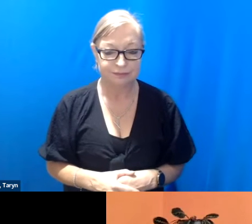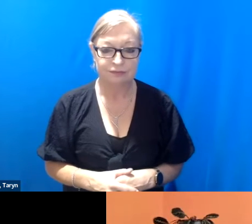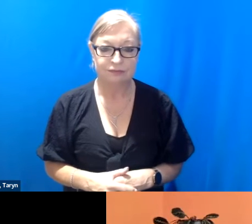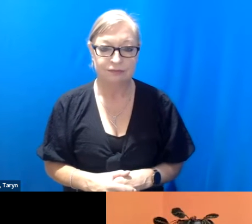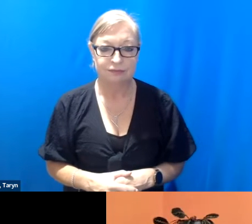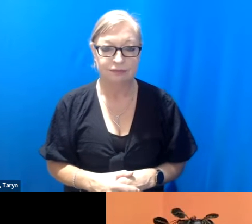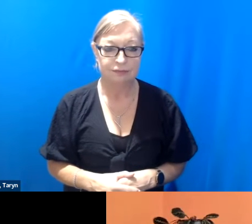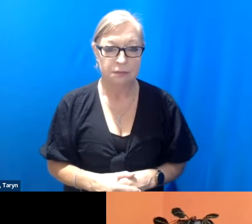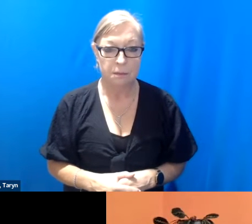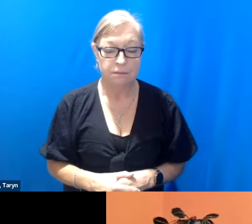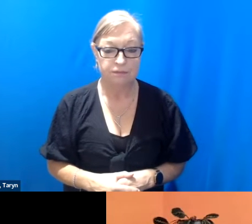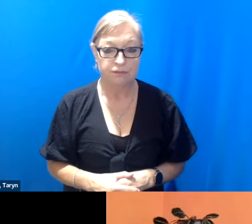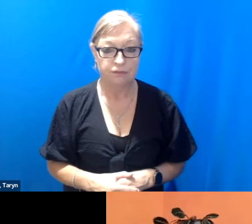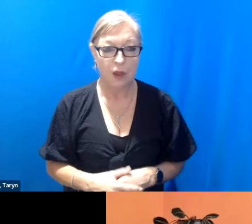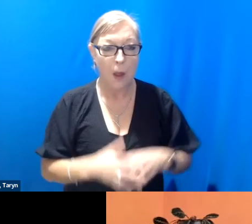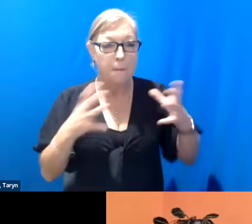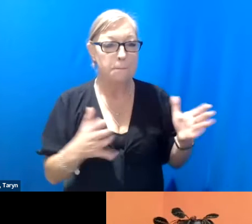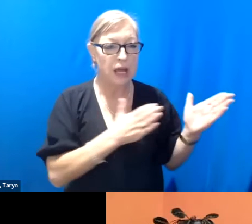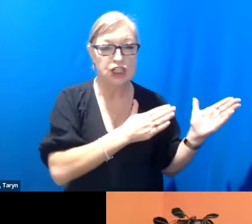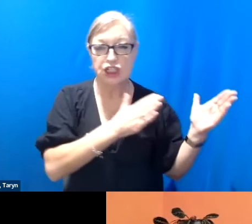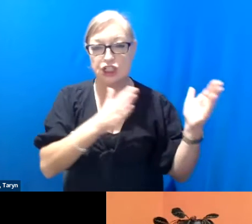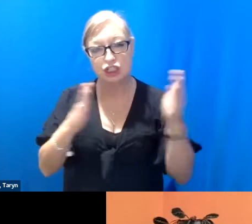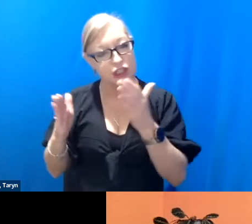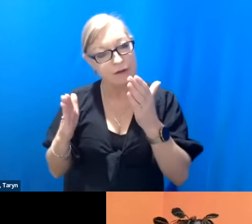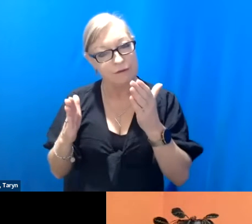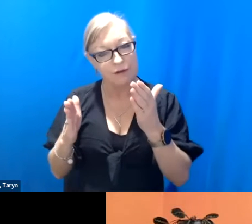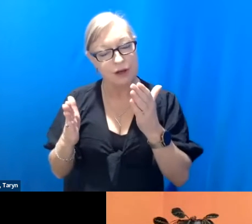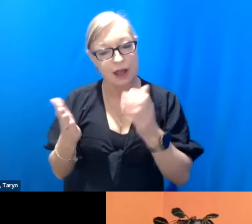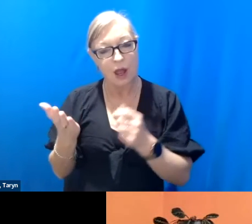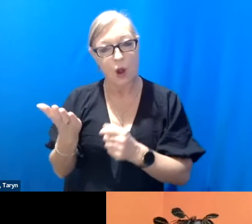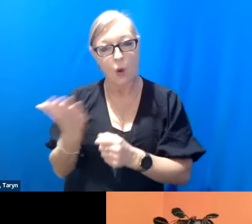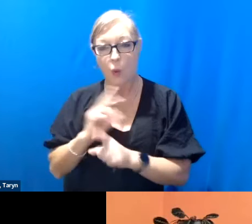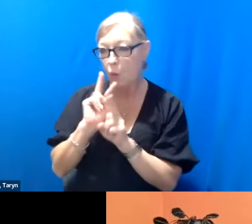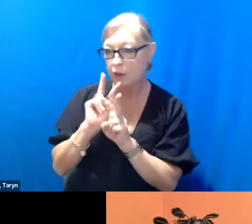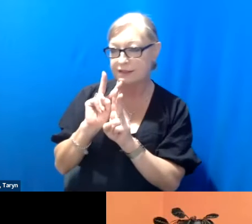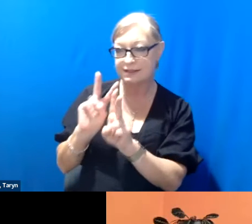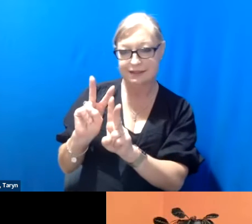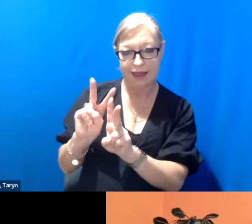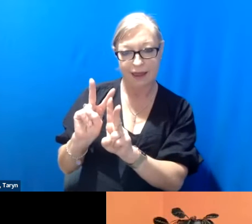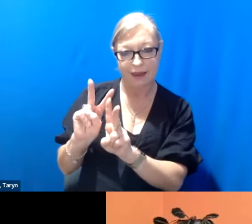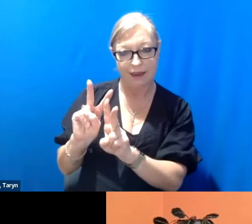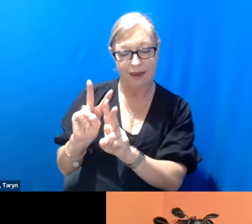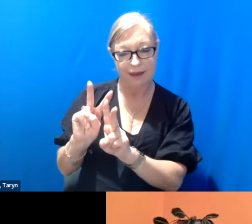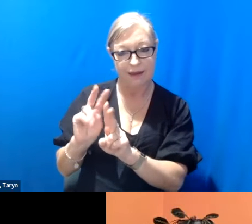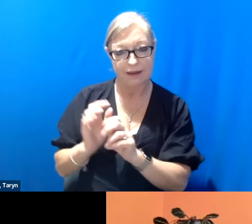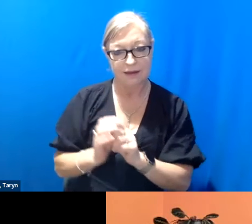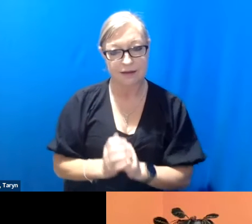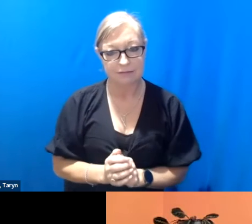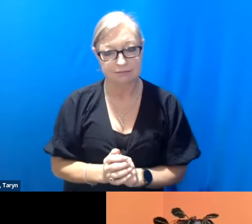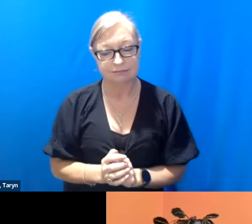shift in aesthetics that it's bringing to work. In terms of like yeah, there's just